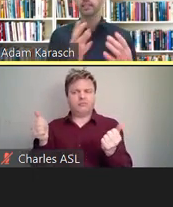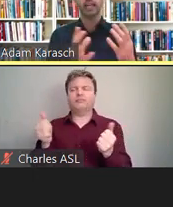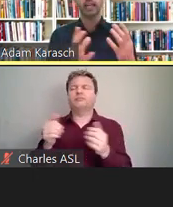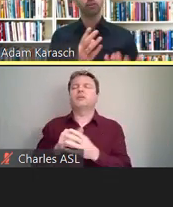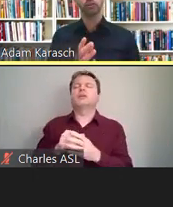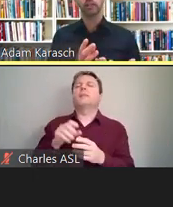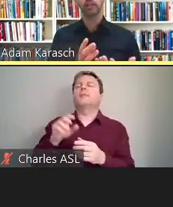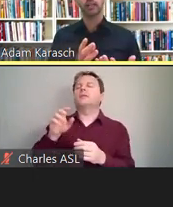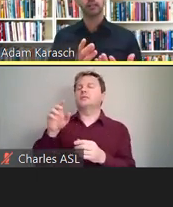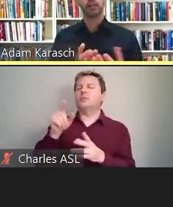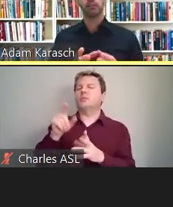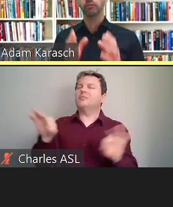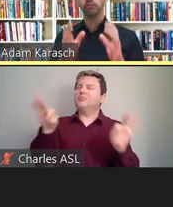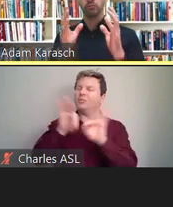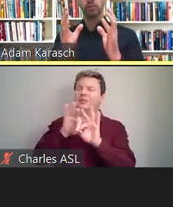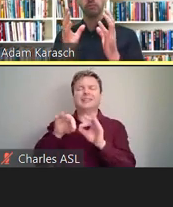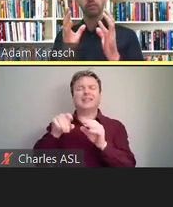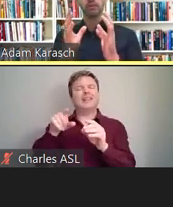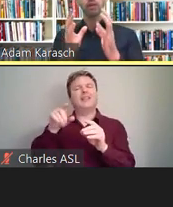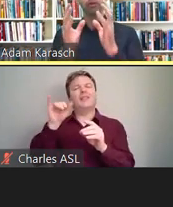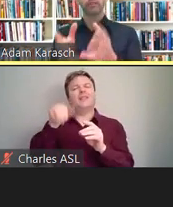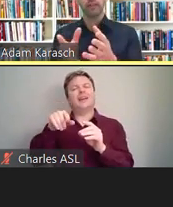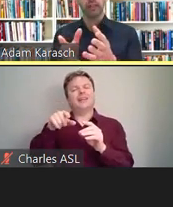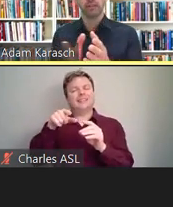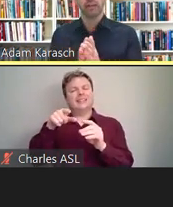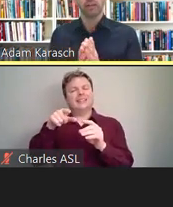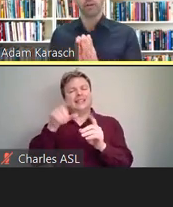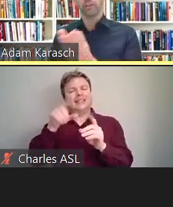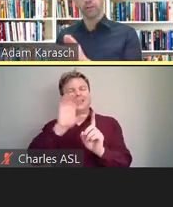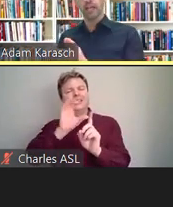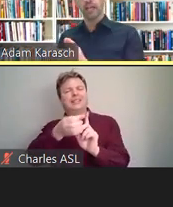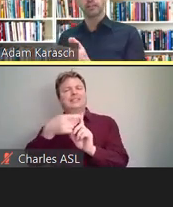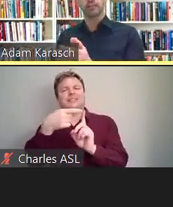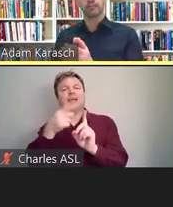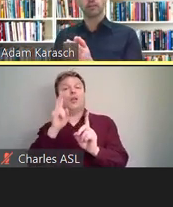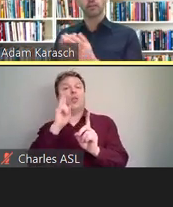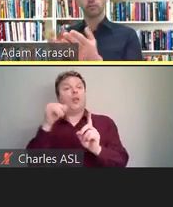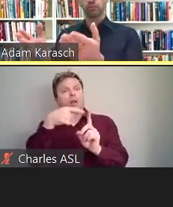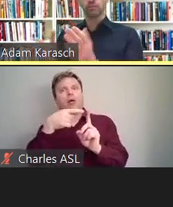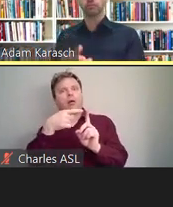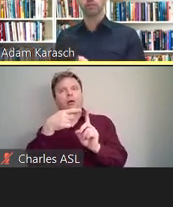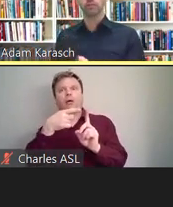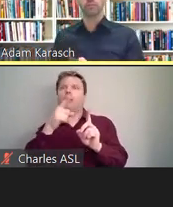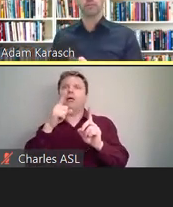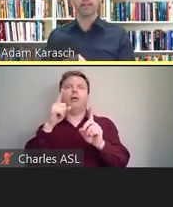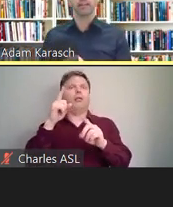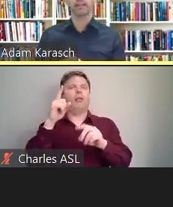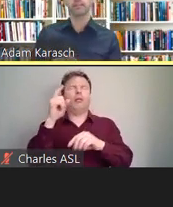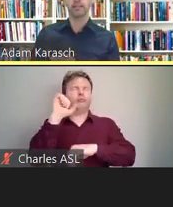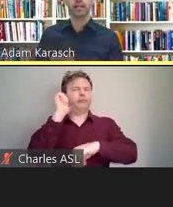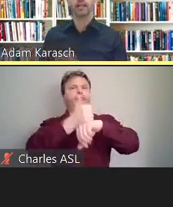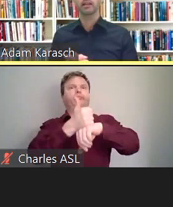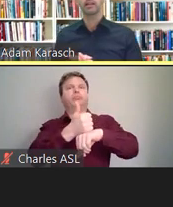they can't be treated as some type of a specific precedent for other cases or for the attendees today.